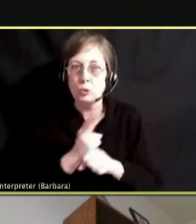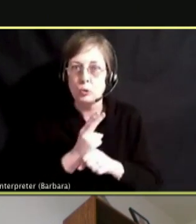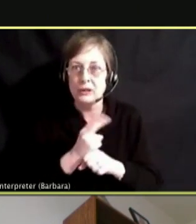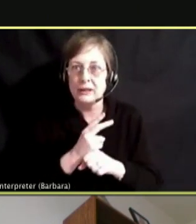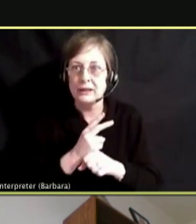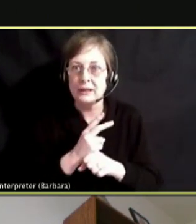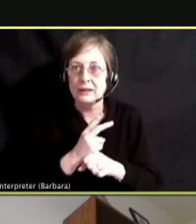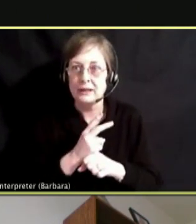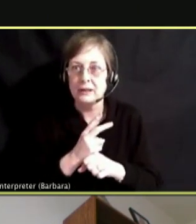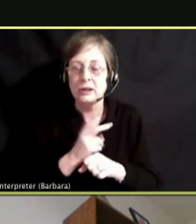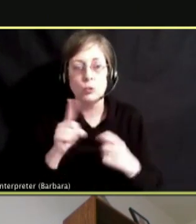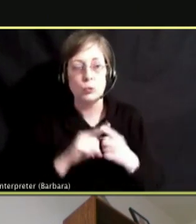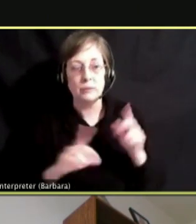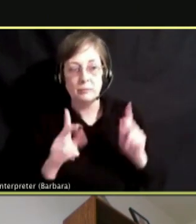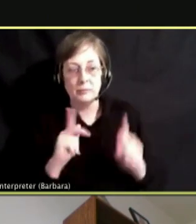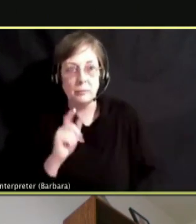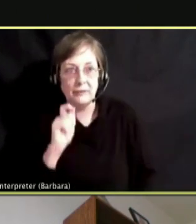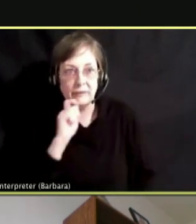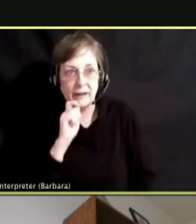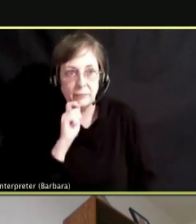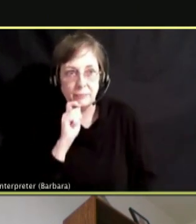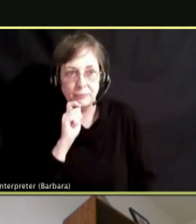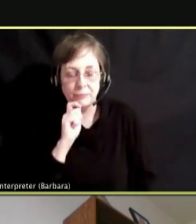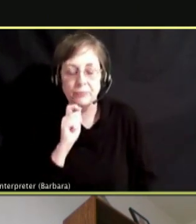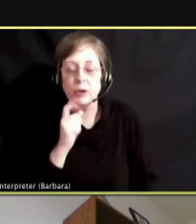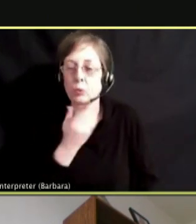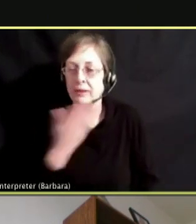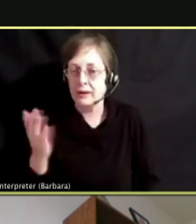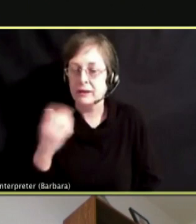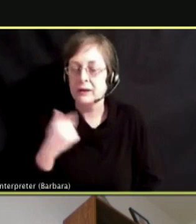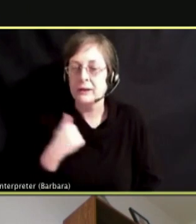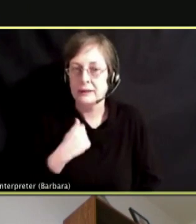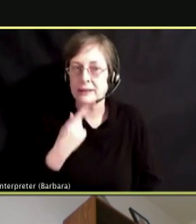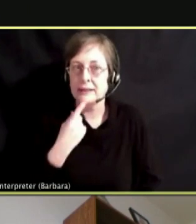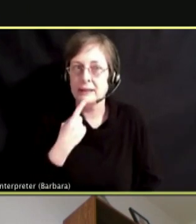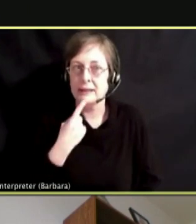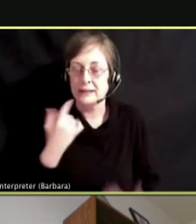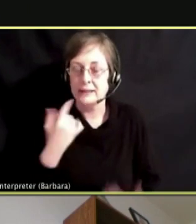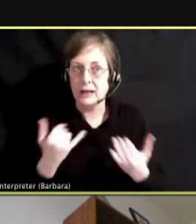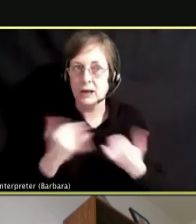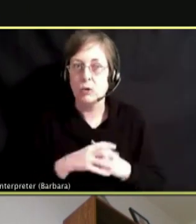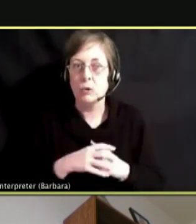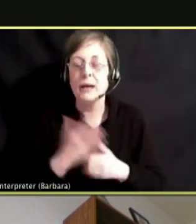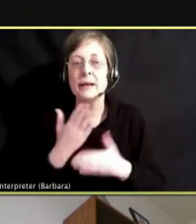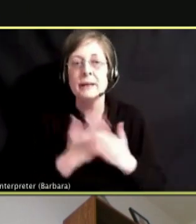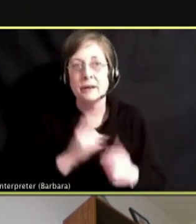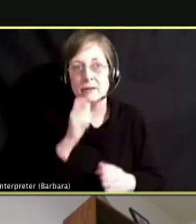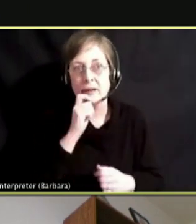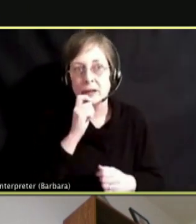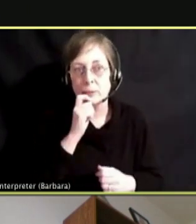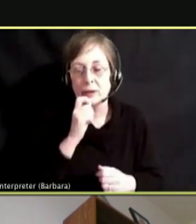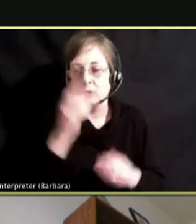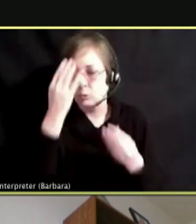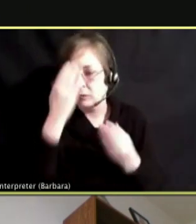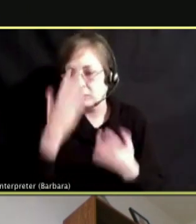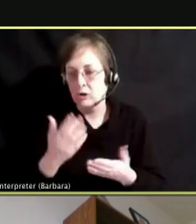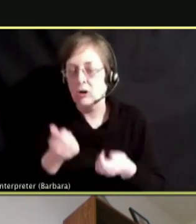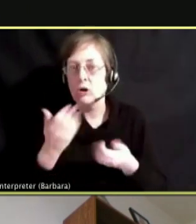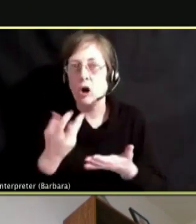WHEN THEY DO VAPE. ONE THING I CAN STATE IS SOME VAPING HAS BEEN REPORTED TO CAUSE SEIZURES AMONG YOUTH.